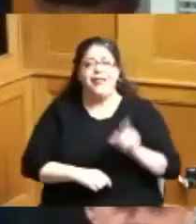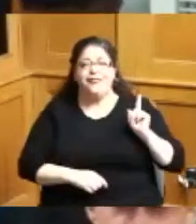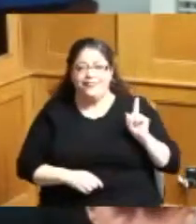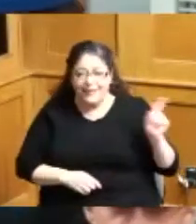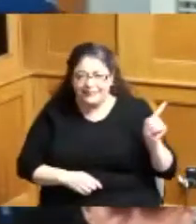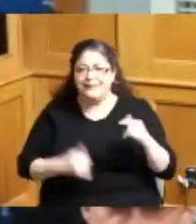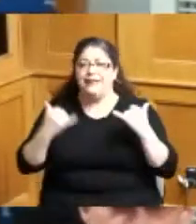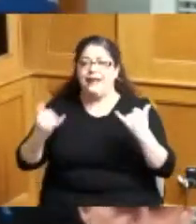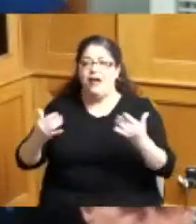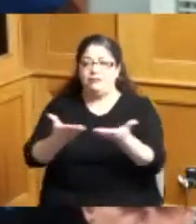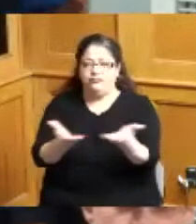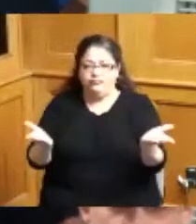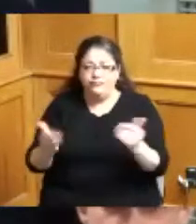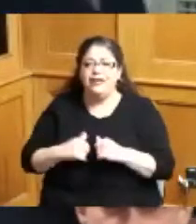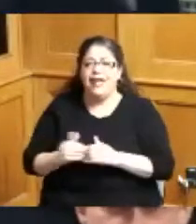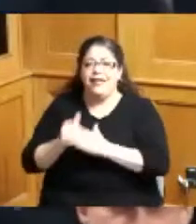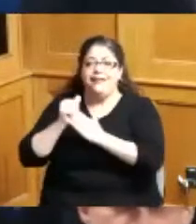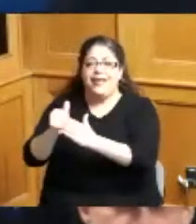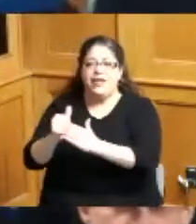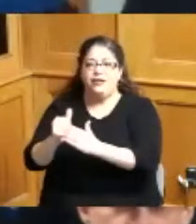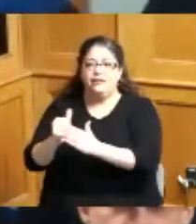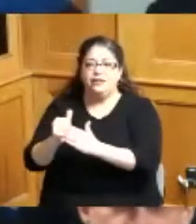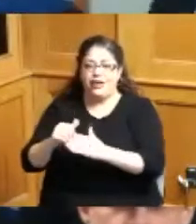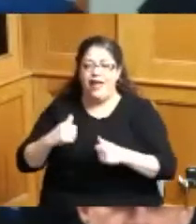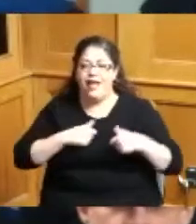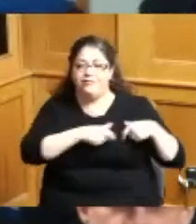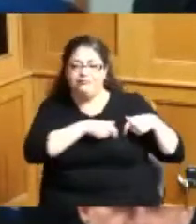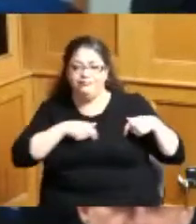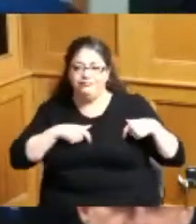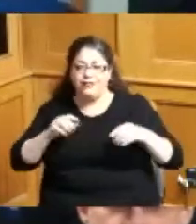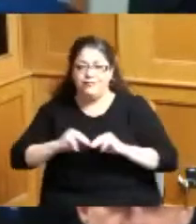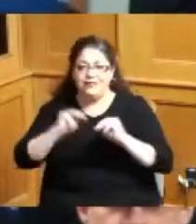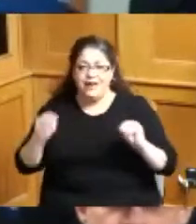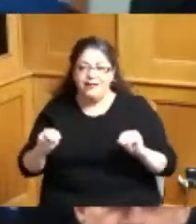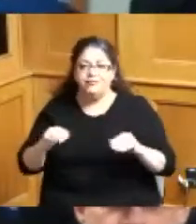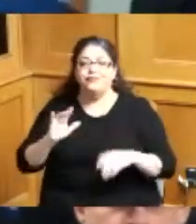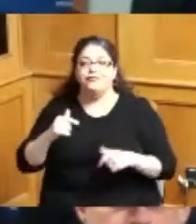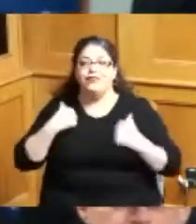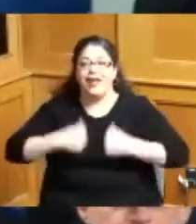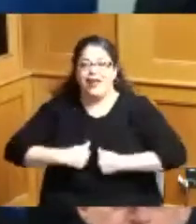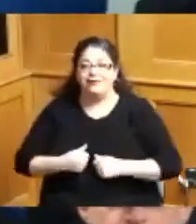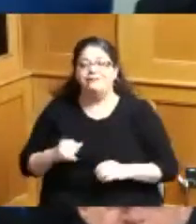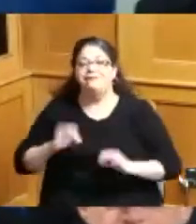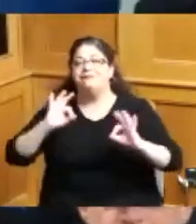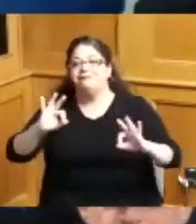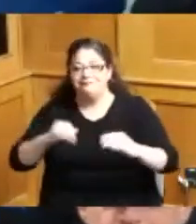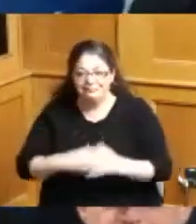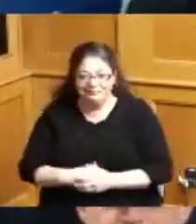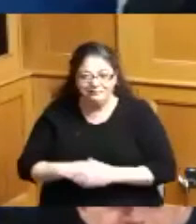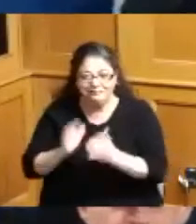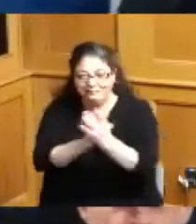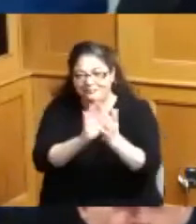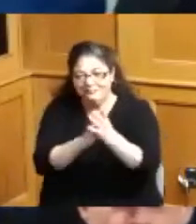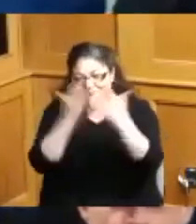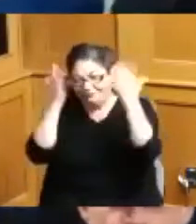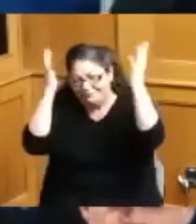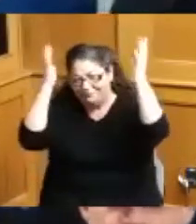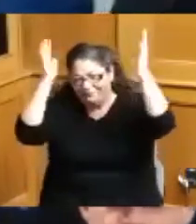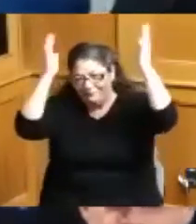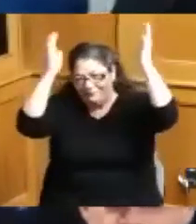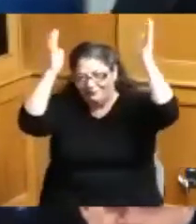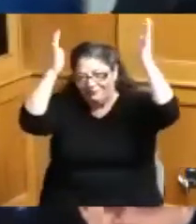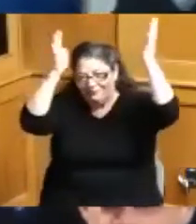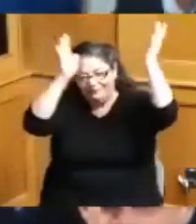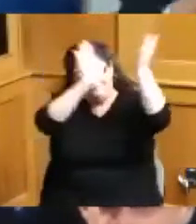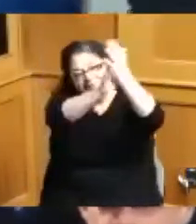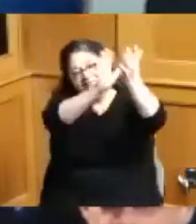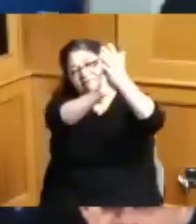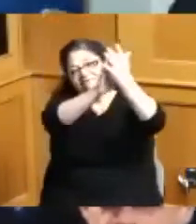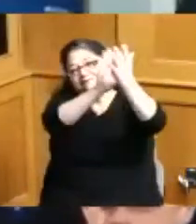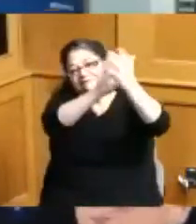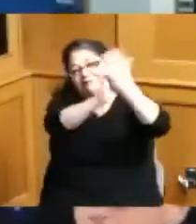talking about and she's got her McDonald's jacket on so give him a round of applause